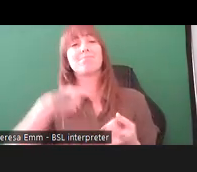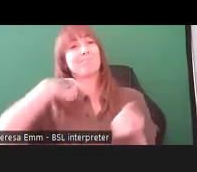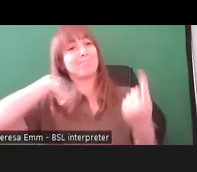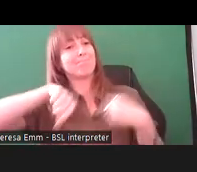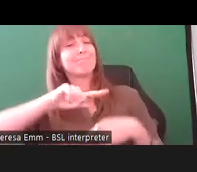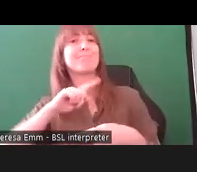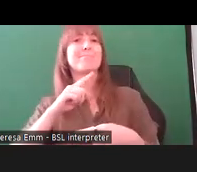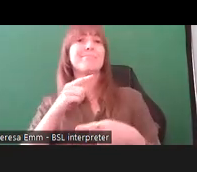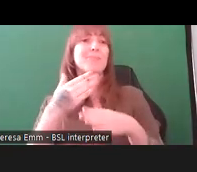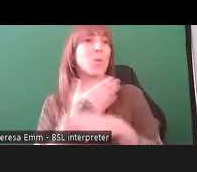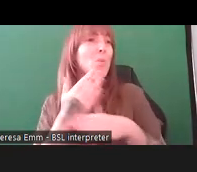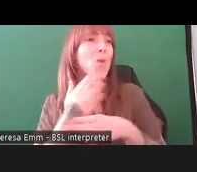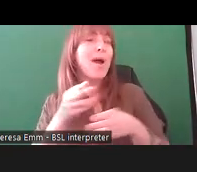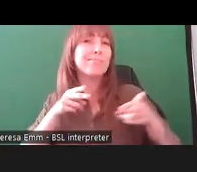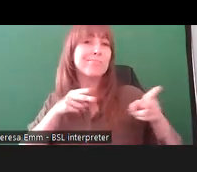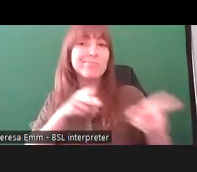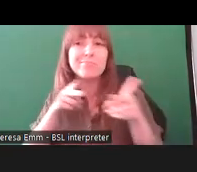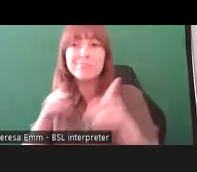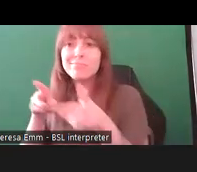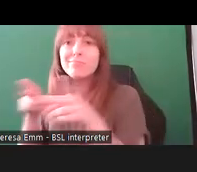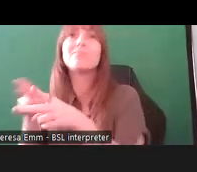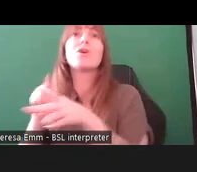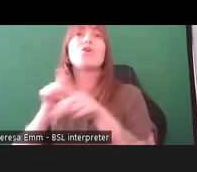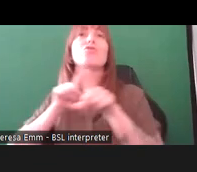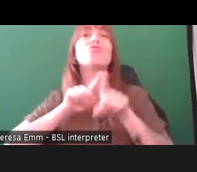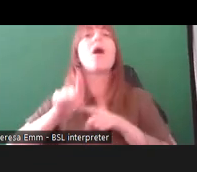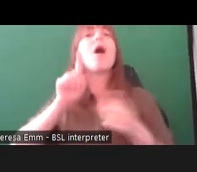way that is would try to respond to working with people, and be flexible to them and try